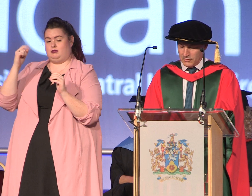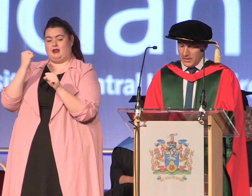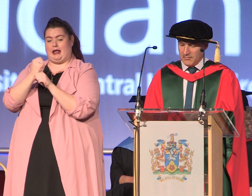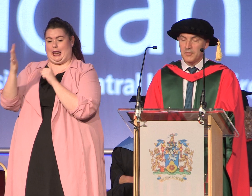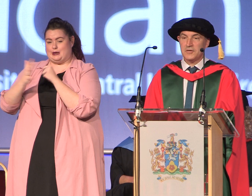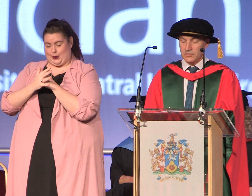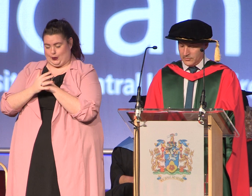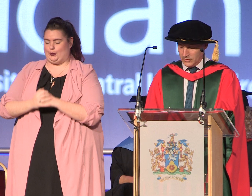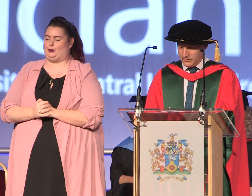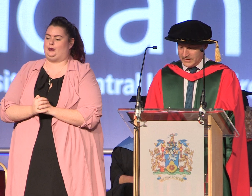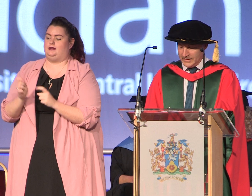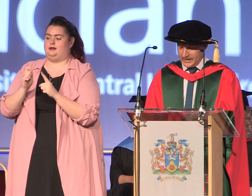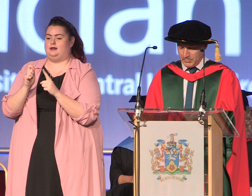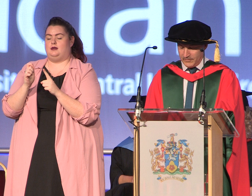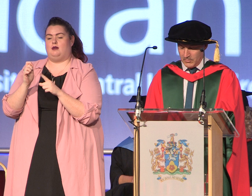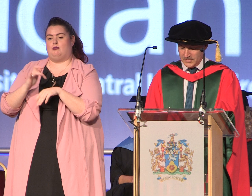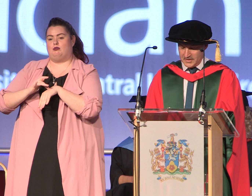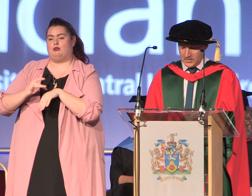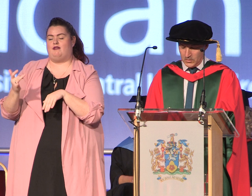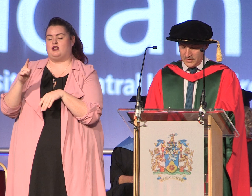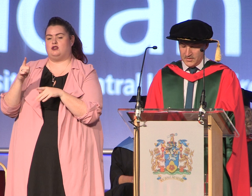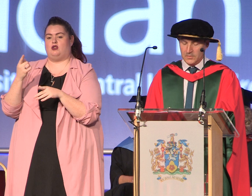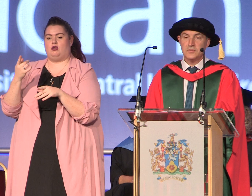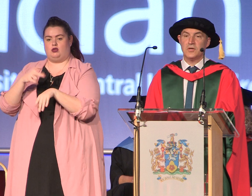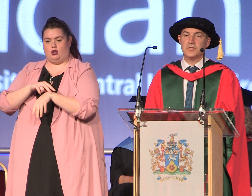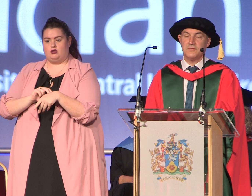Degree of Professional Doctorate in Elite Performance is awarded to